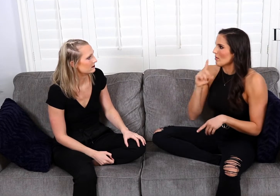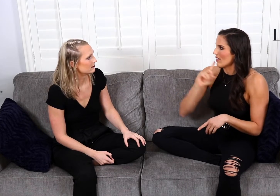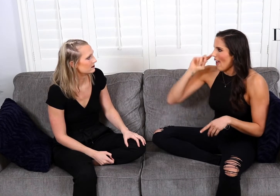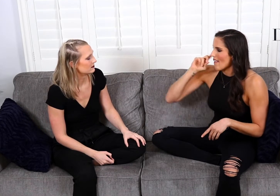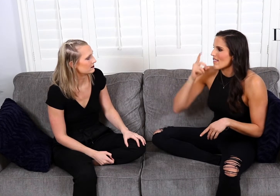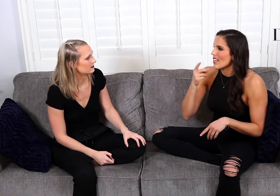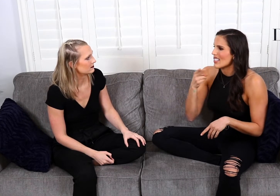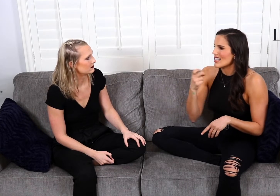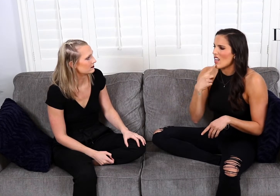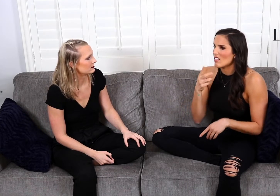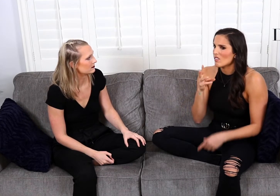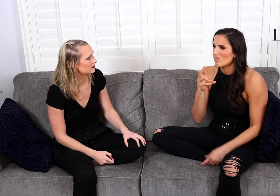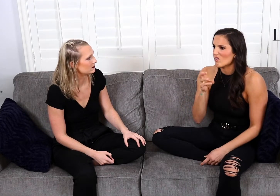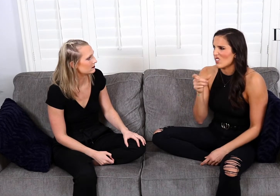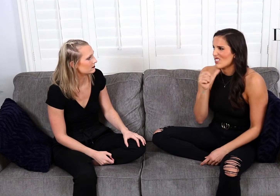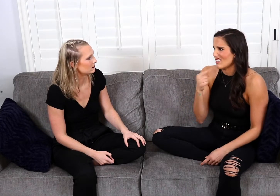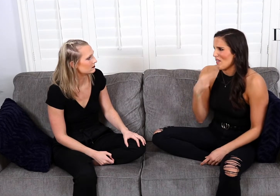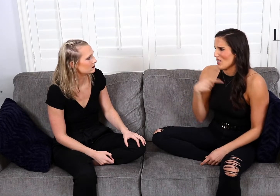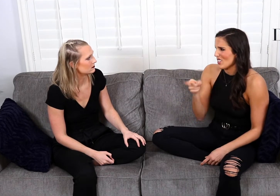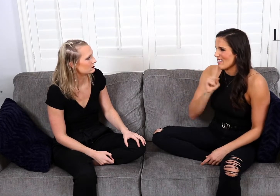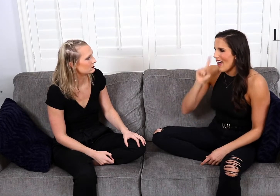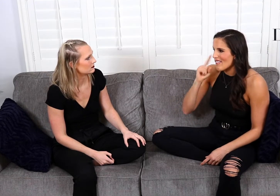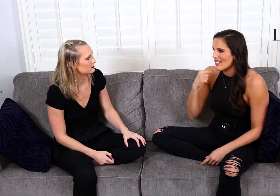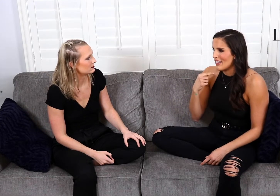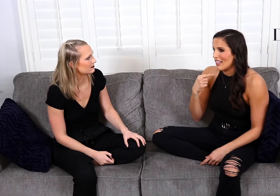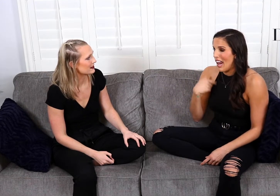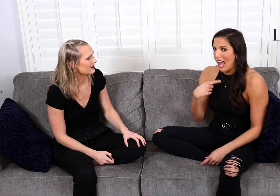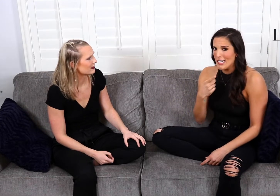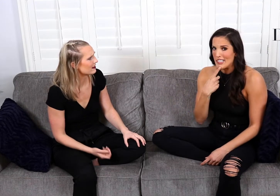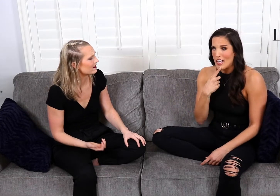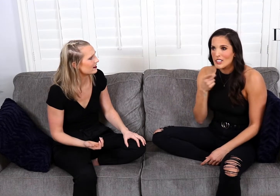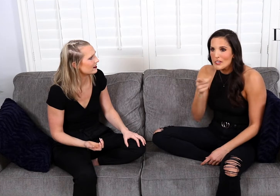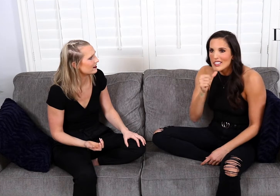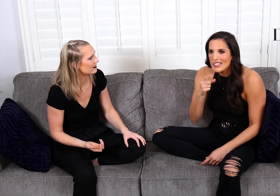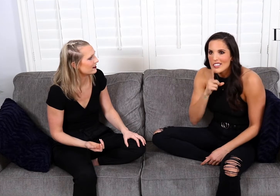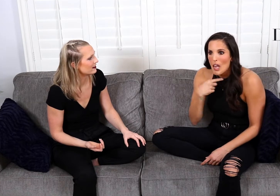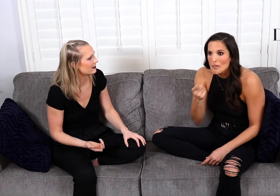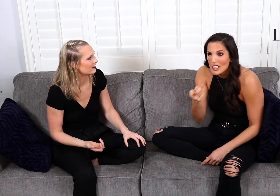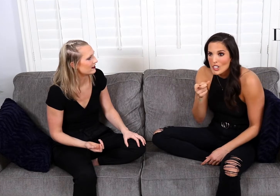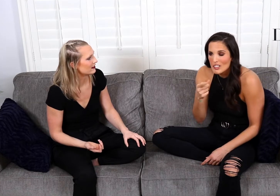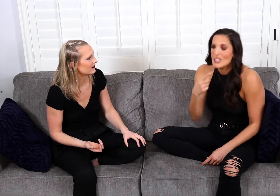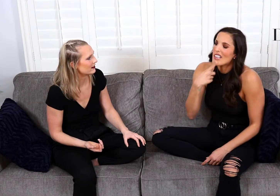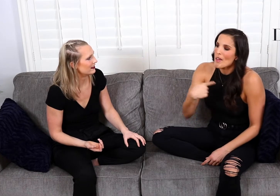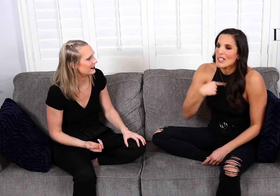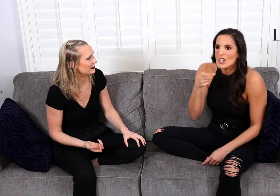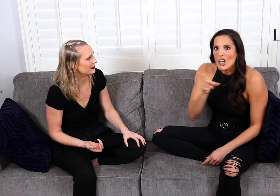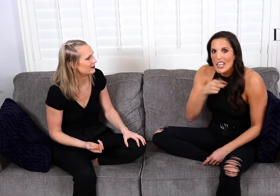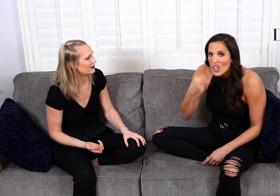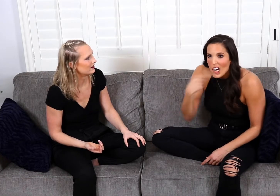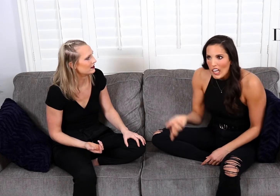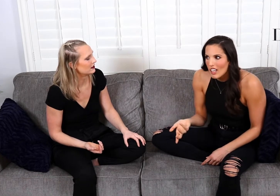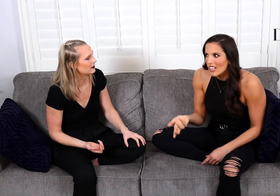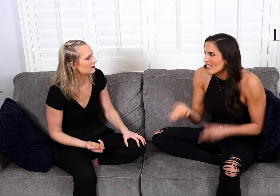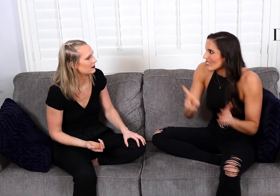and I told him I was Deaf and he said, “Well, you didn’t tell me you’re Deaf.” And I said, “Well, you didn't tell me you're hearing...”